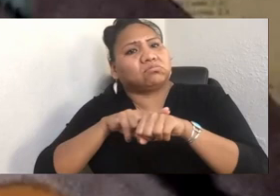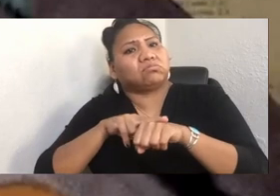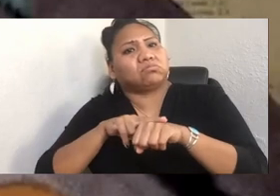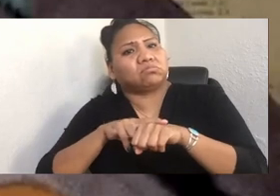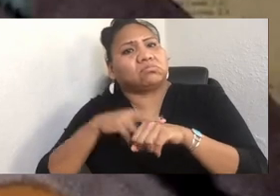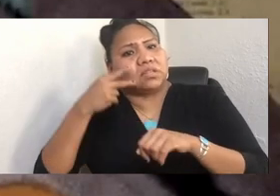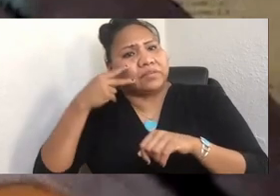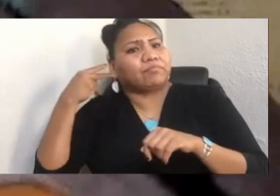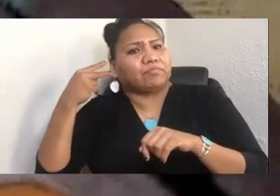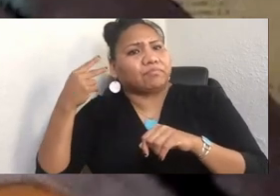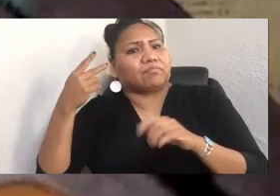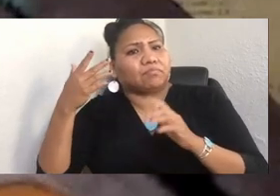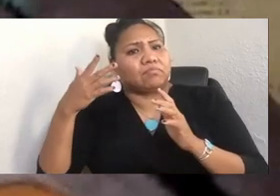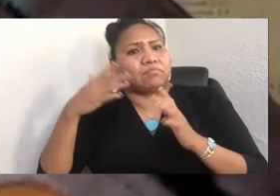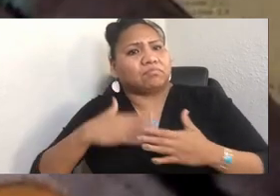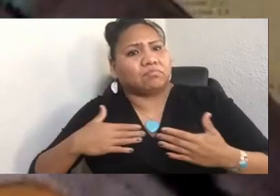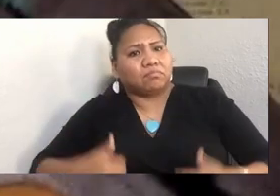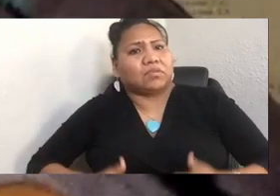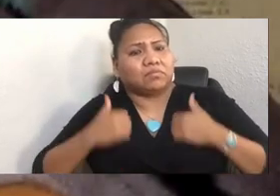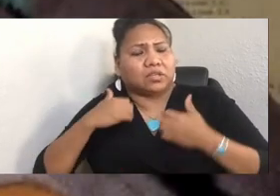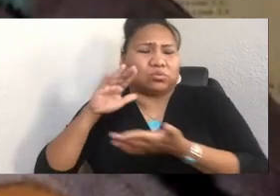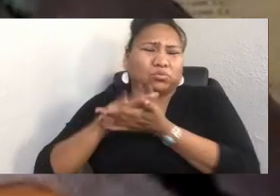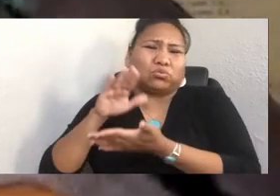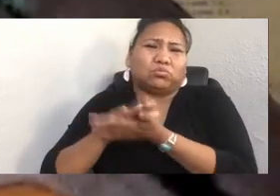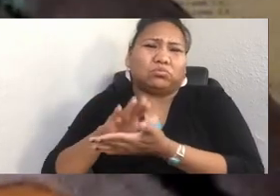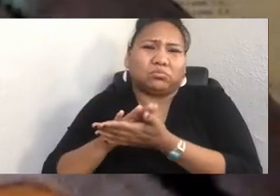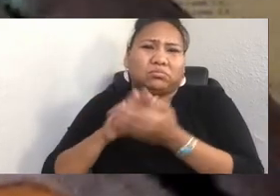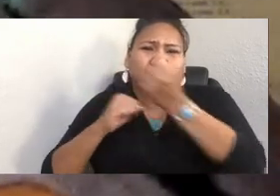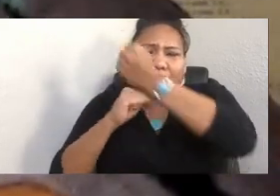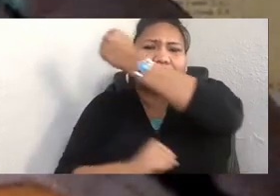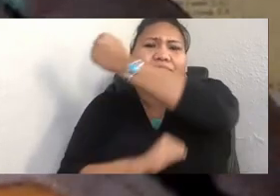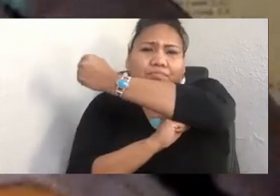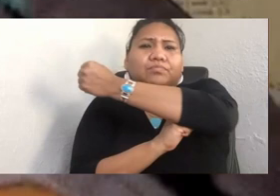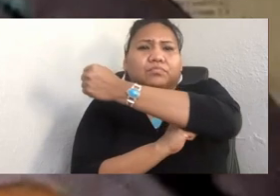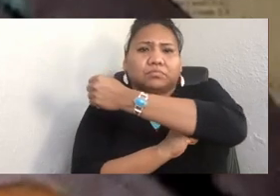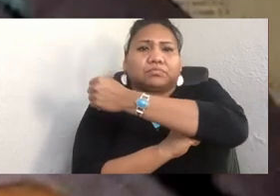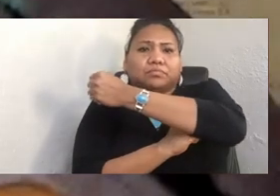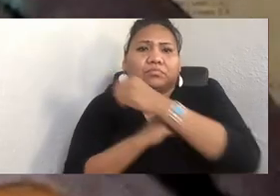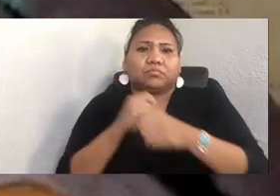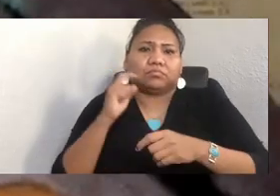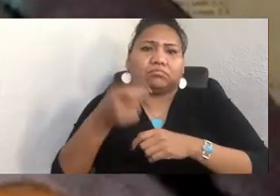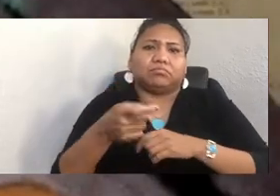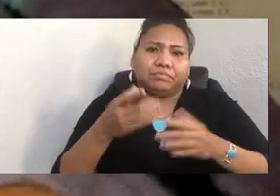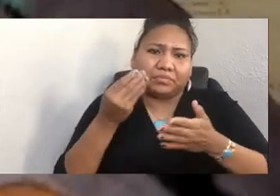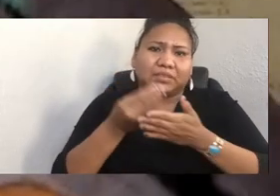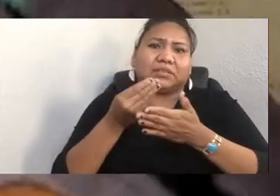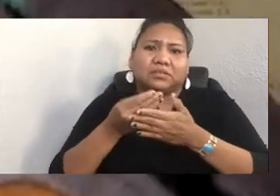in support of reinterment of children denied burial in their own homeland." Excuse me, "own homelands."